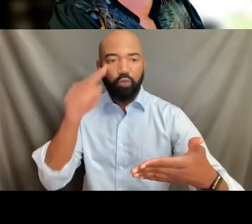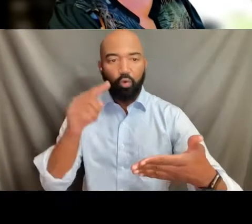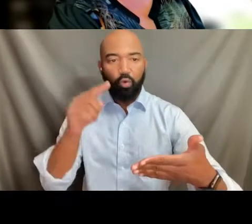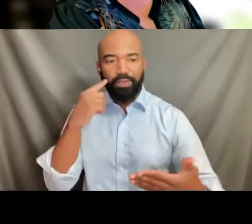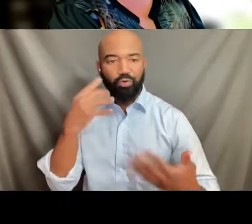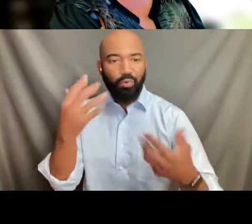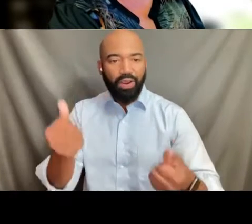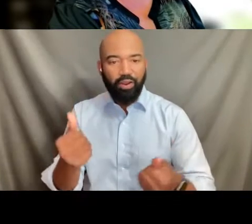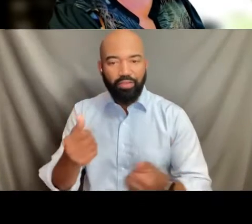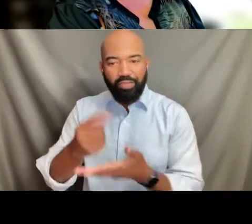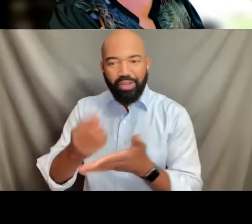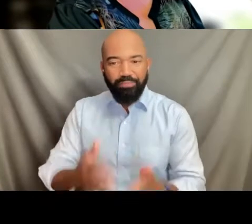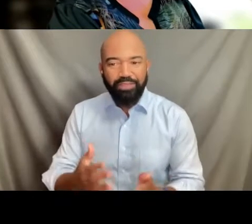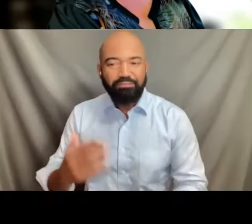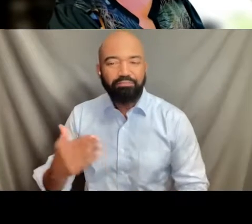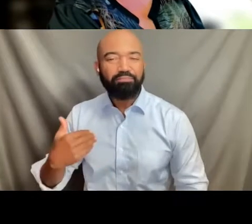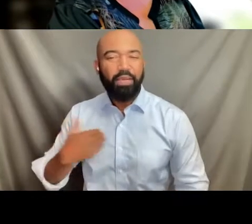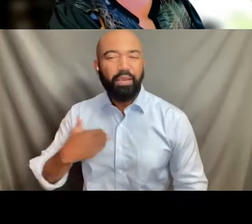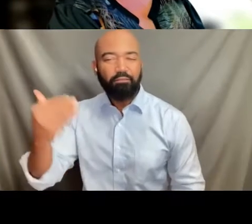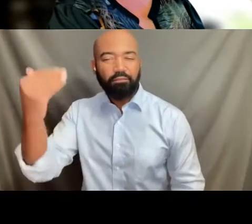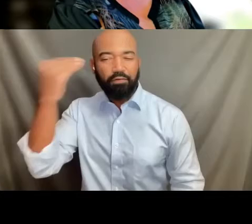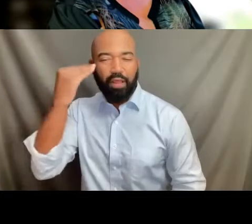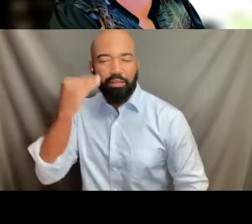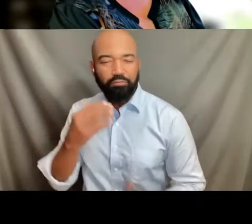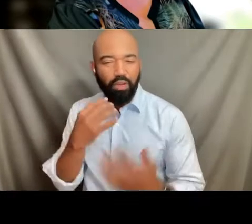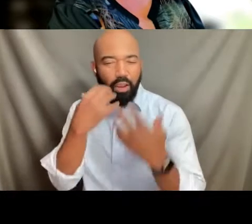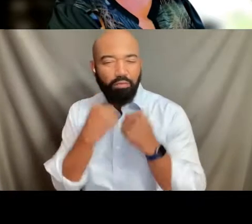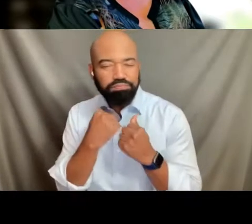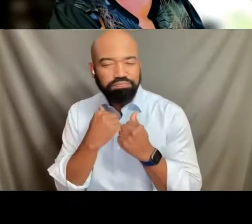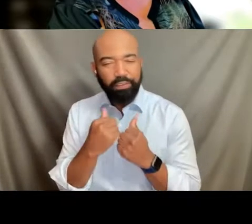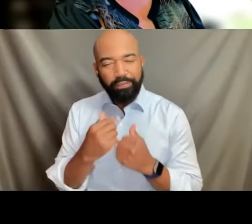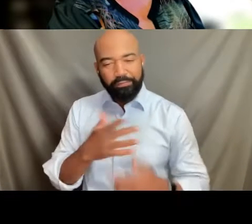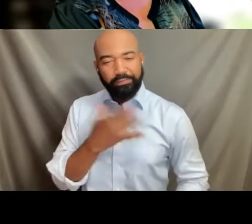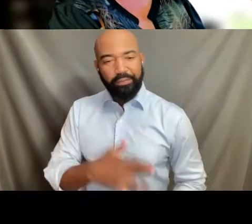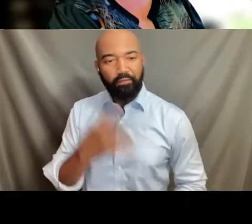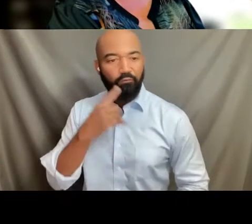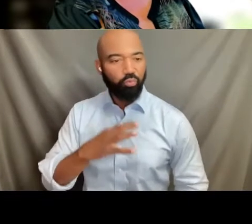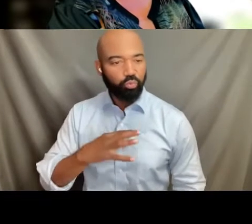and that's where we will start tracking our progress.